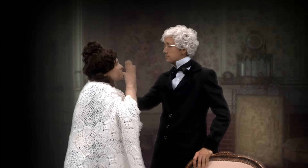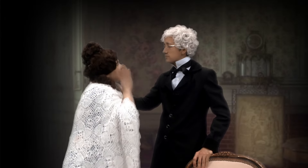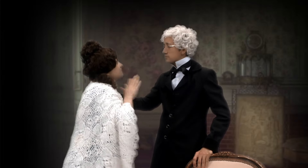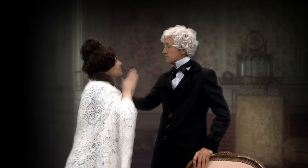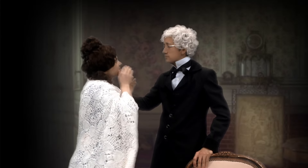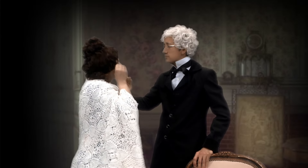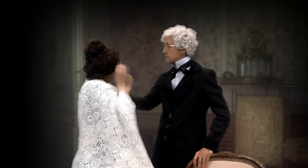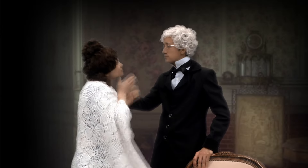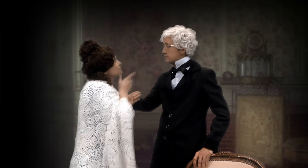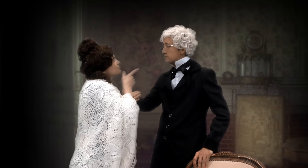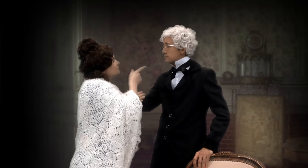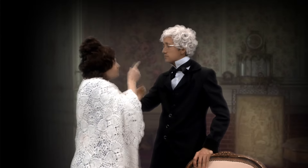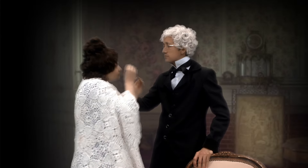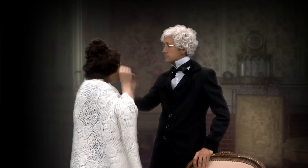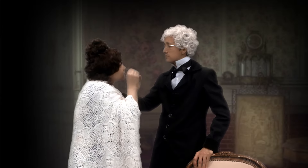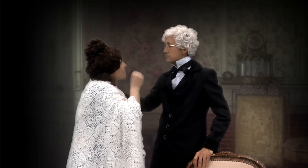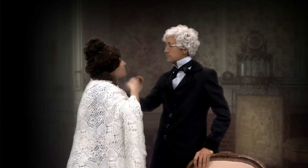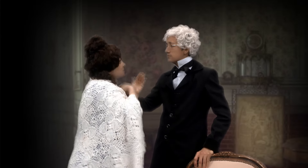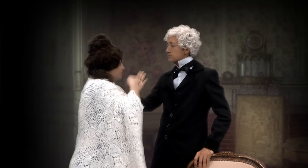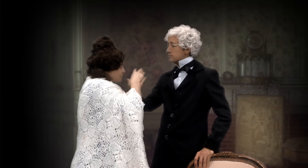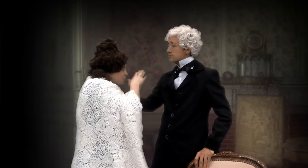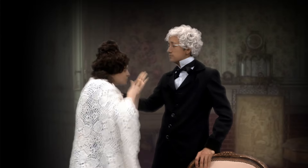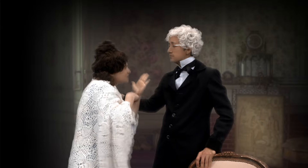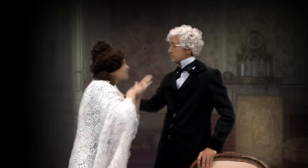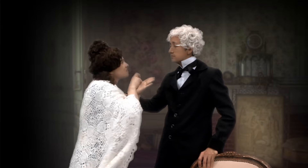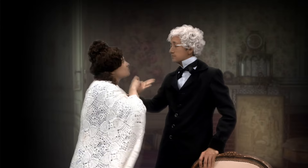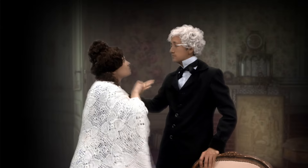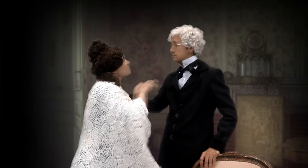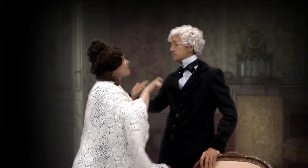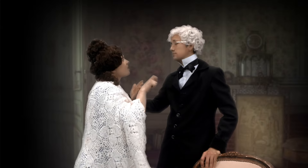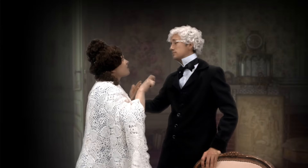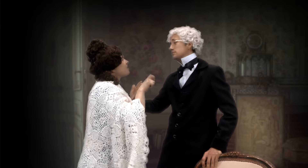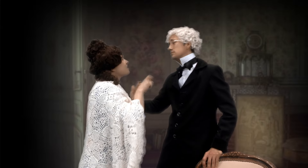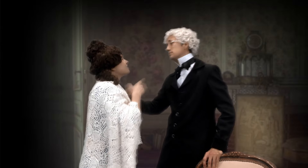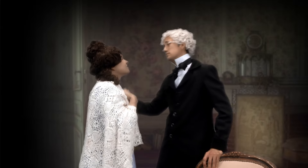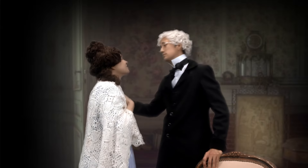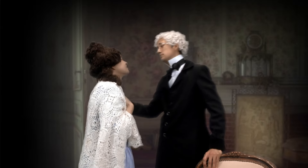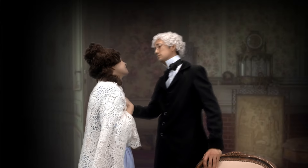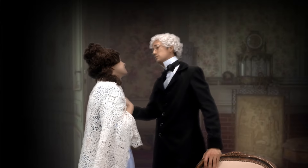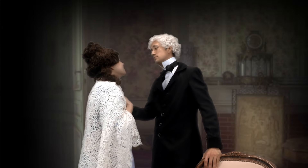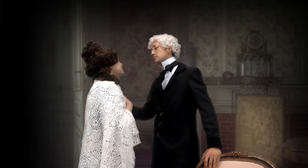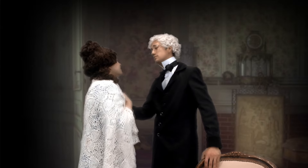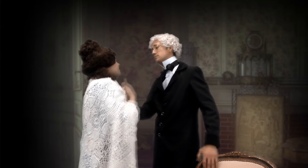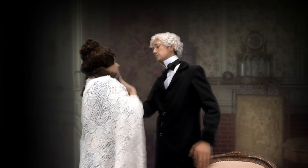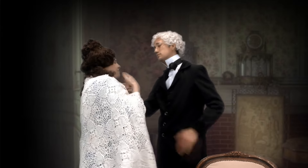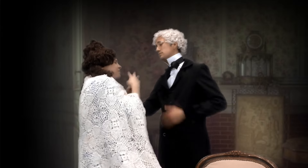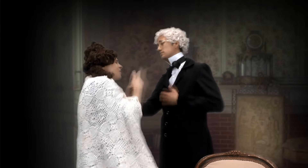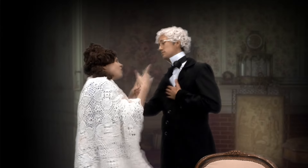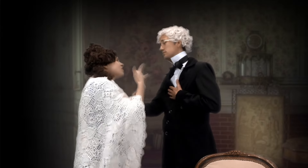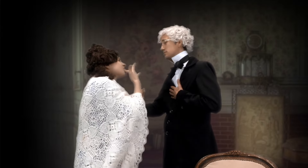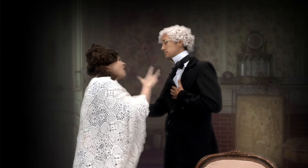Don't forget that you're a wonderful teacher. You taught me how to read and write.